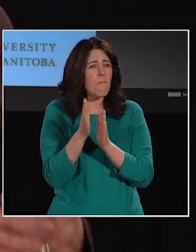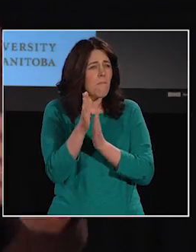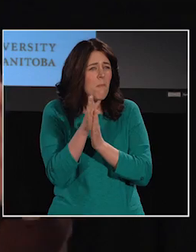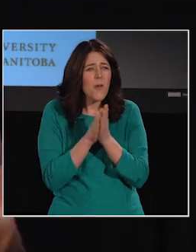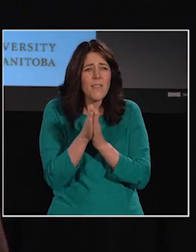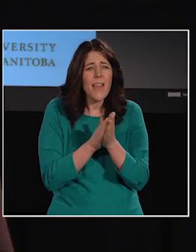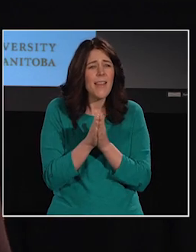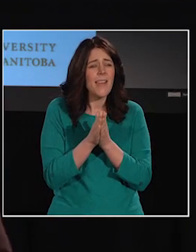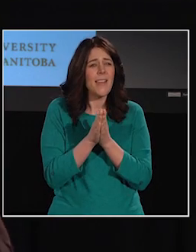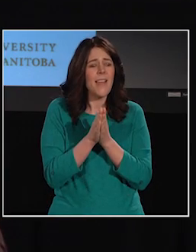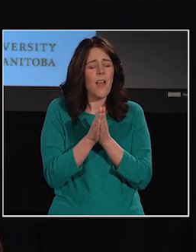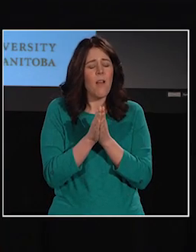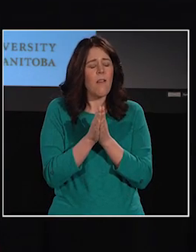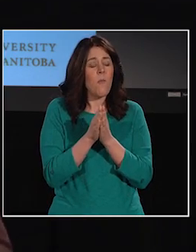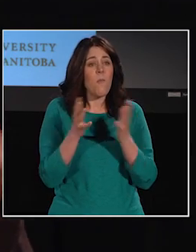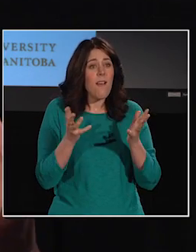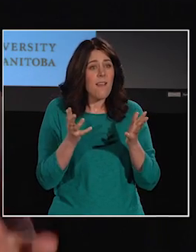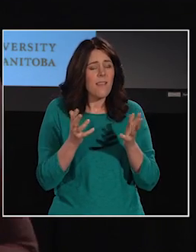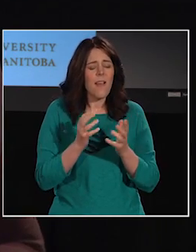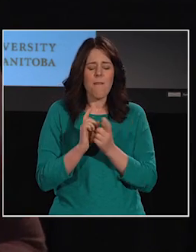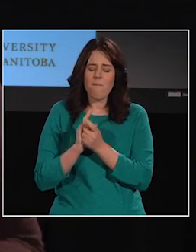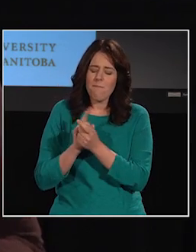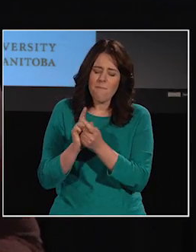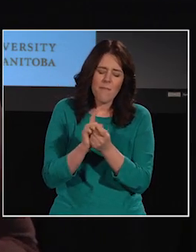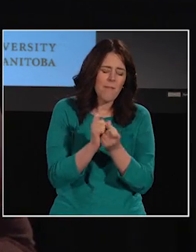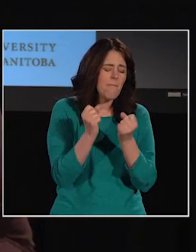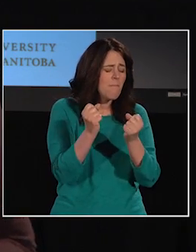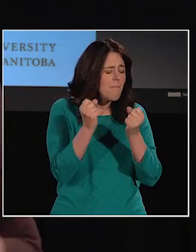is that I have met many intelligent, deaf children,